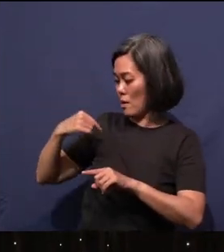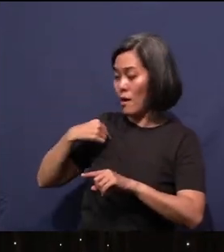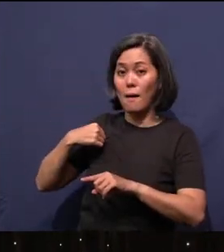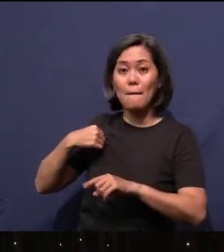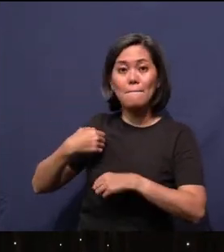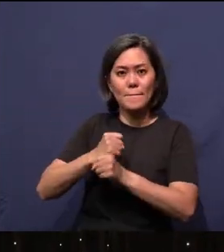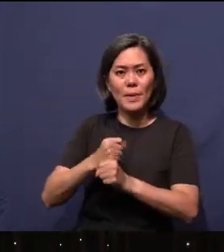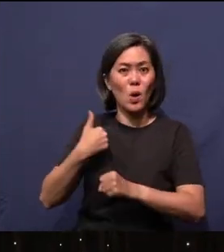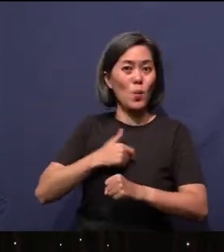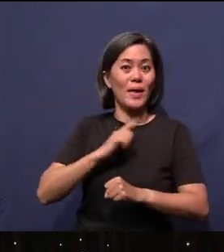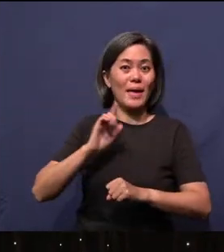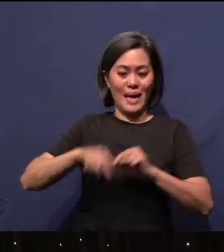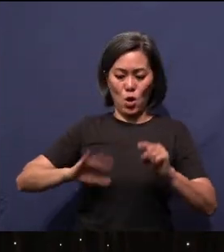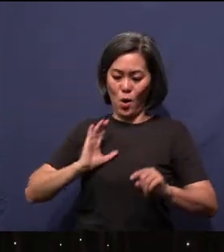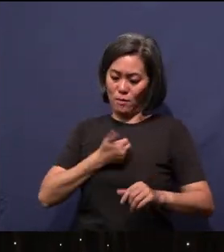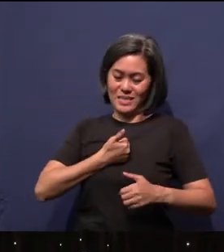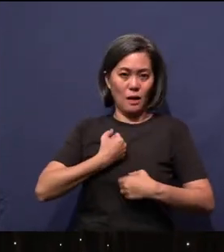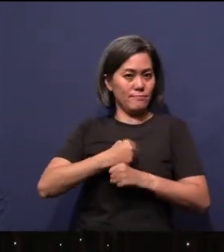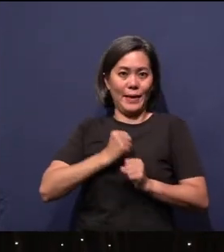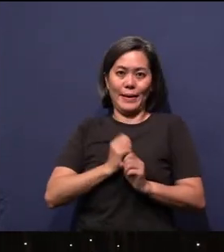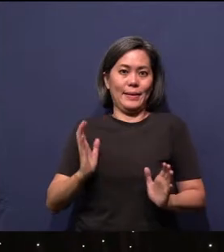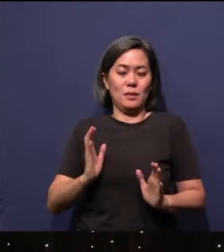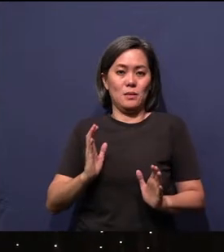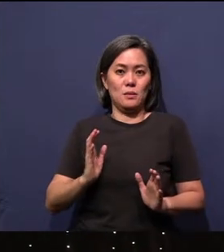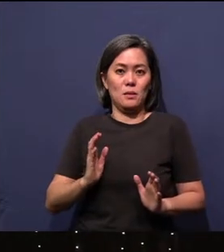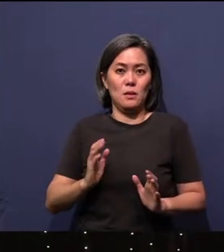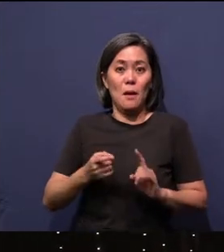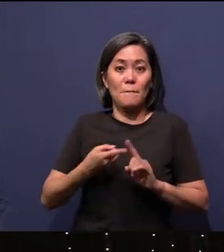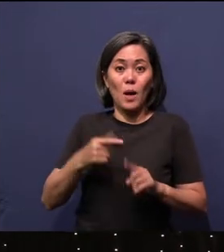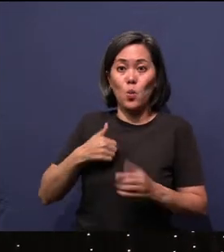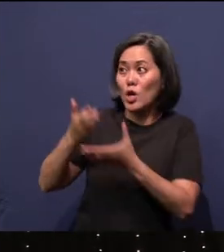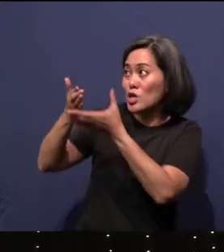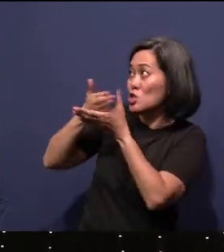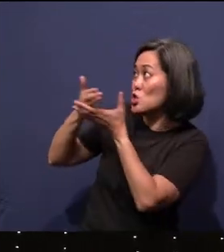And therefore, we share a likeness of God. It says that we are made in the image of